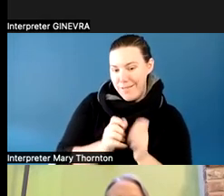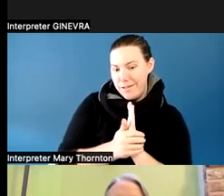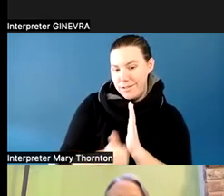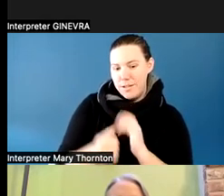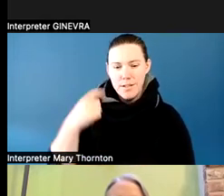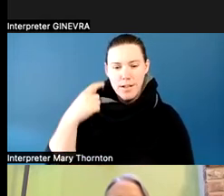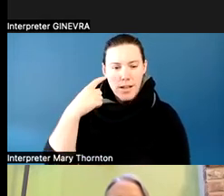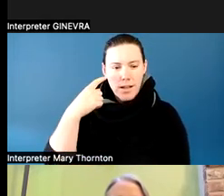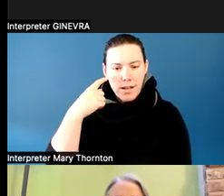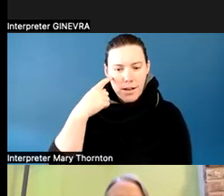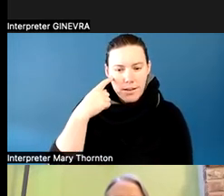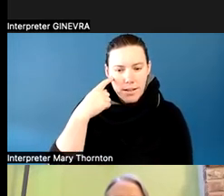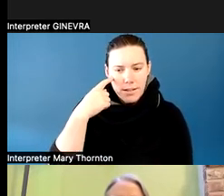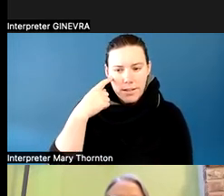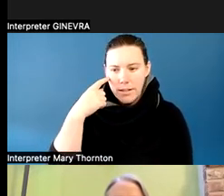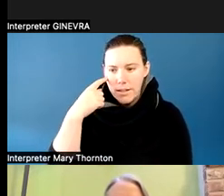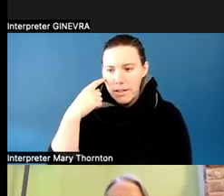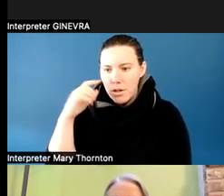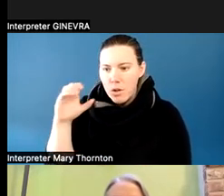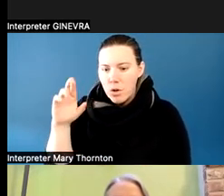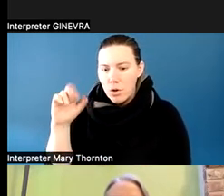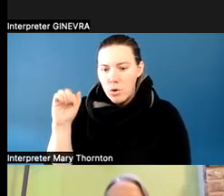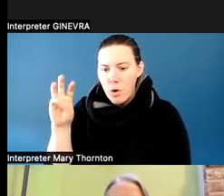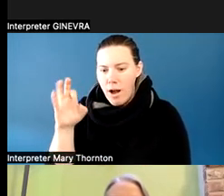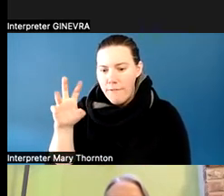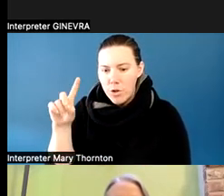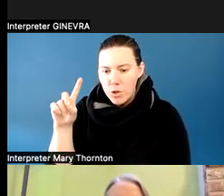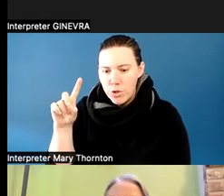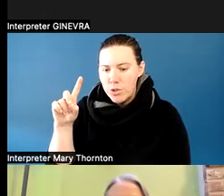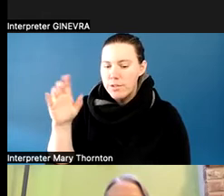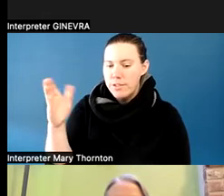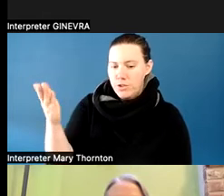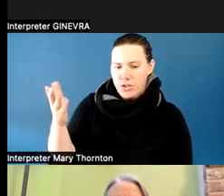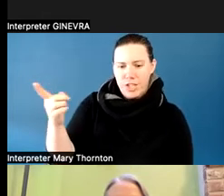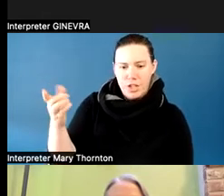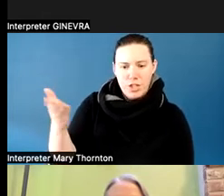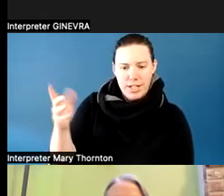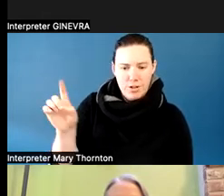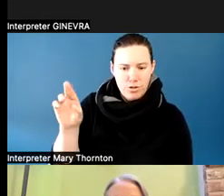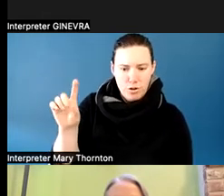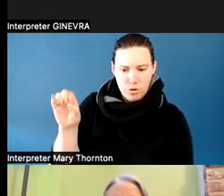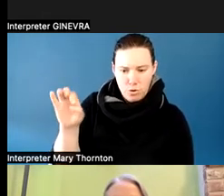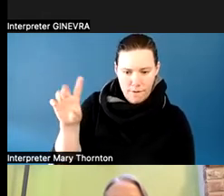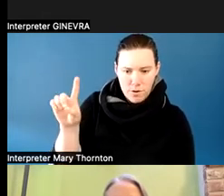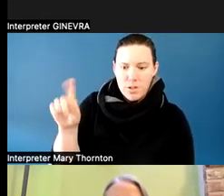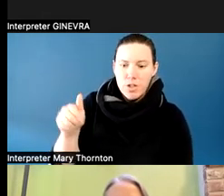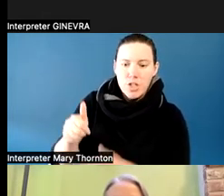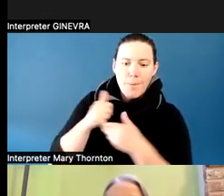She is our internal evaluator for this project. So she helps us measure are we being successful in that area.